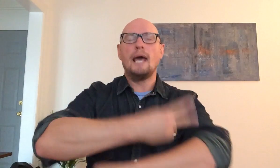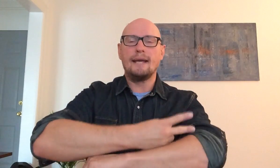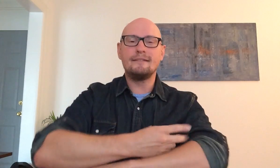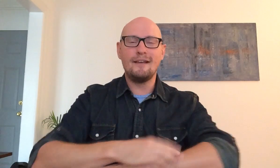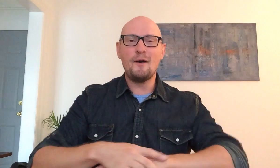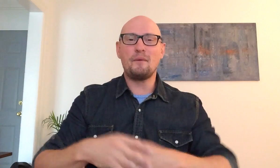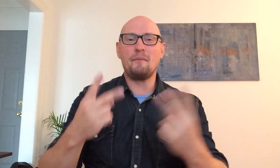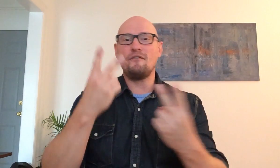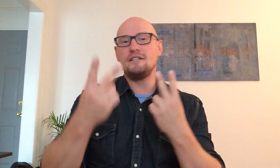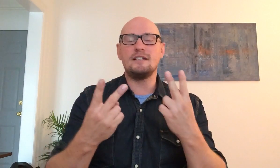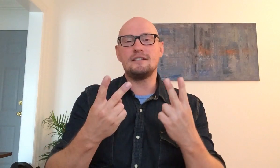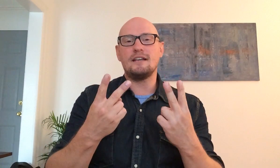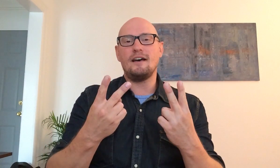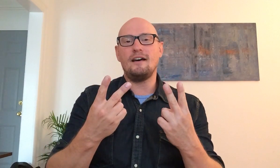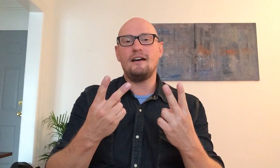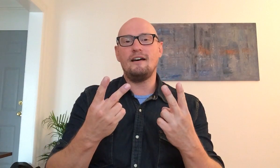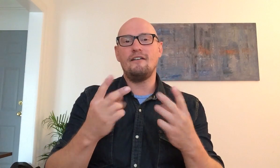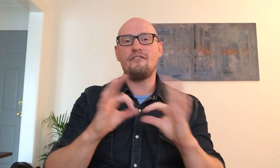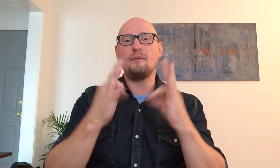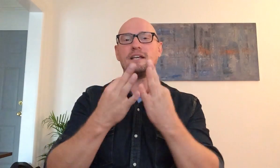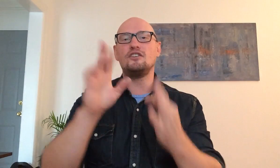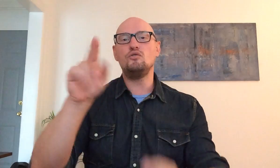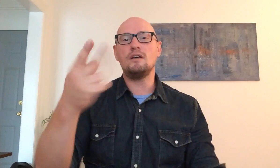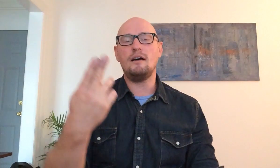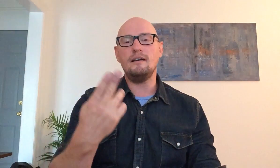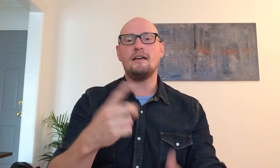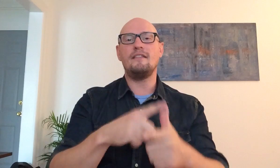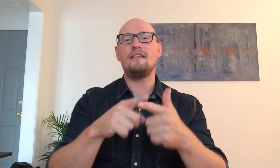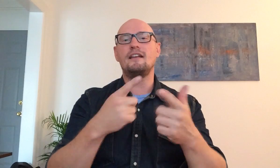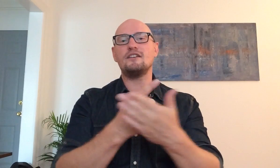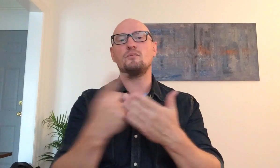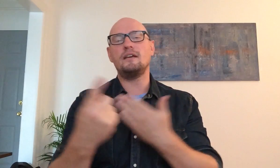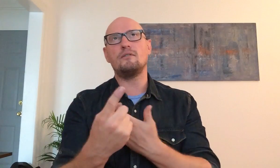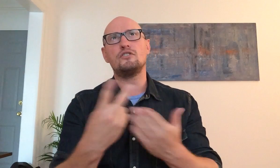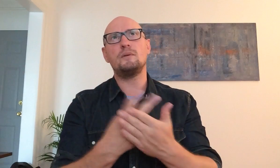days but i'm going to visit family in utah and then the next week or two weeks